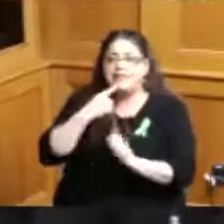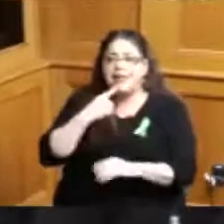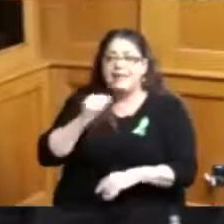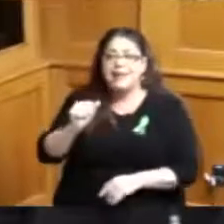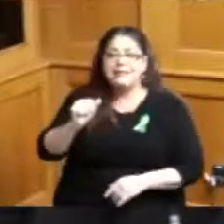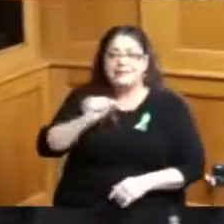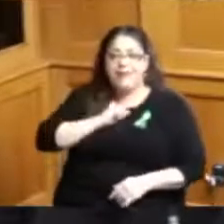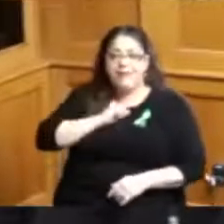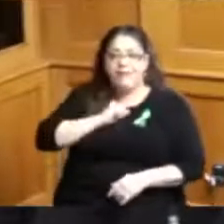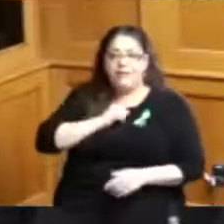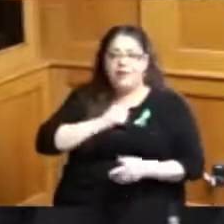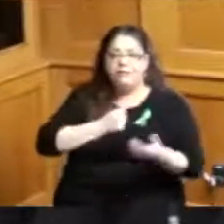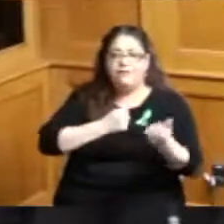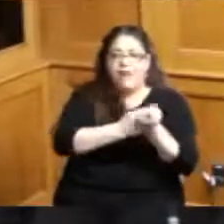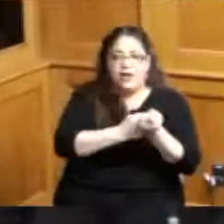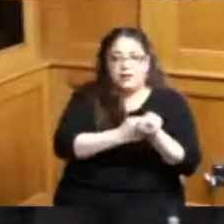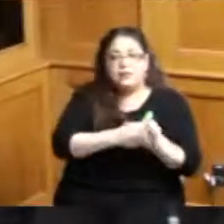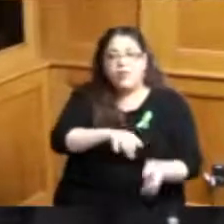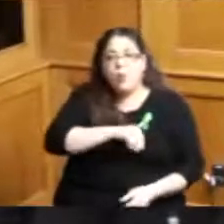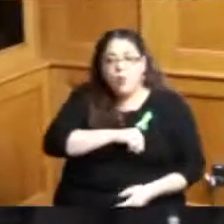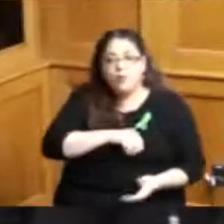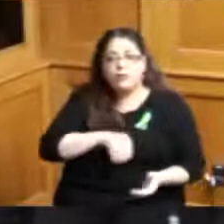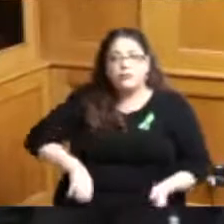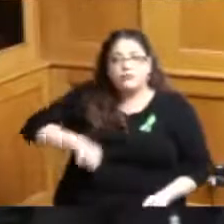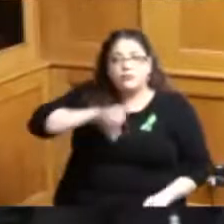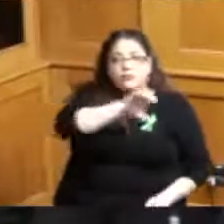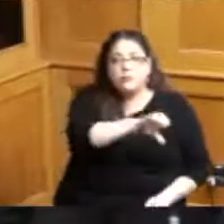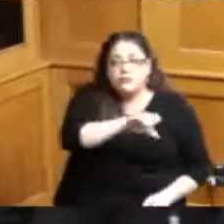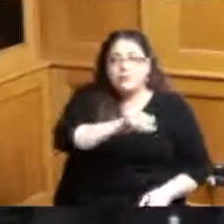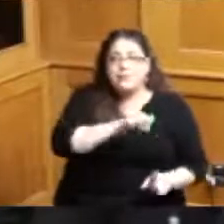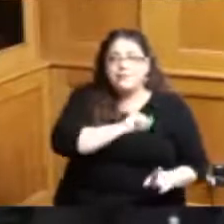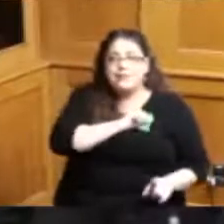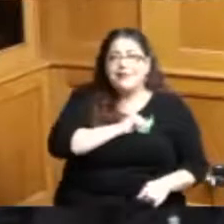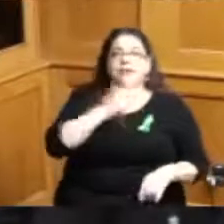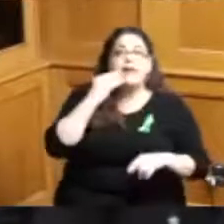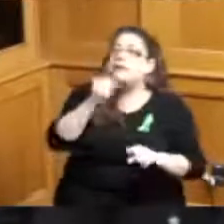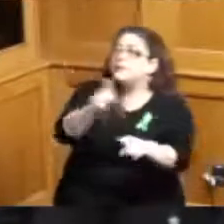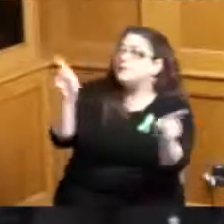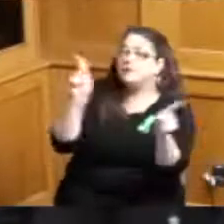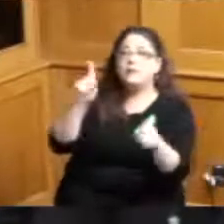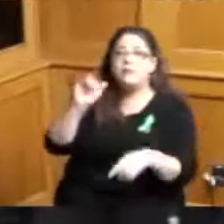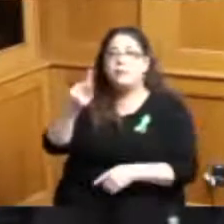total startup costs largely largely because of the lack of access to capital